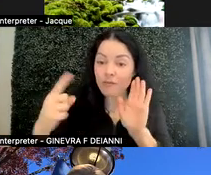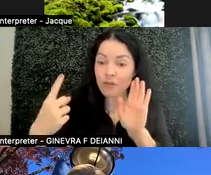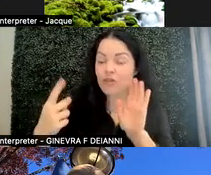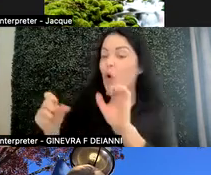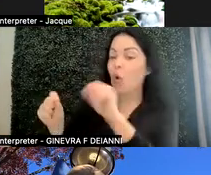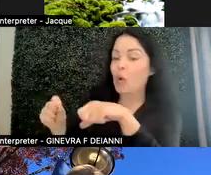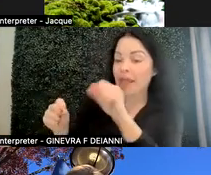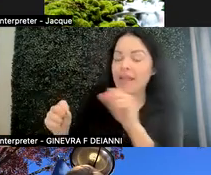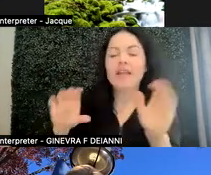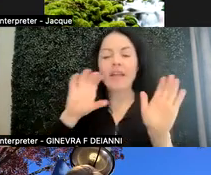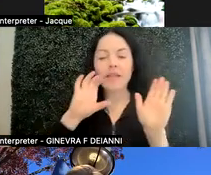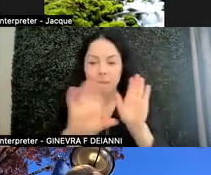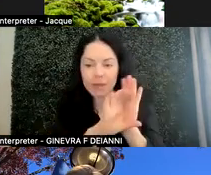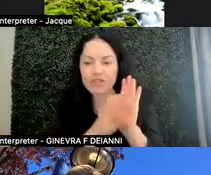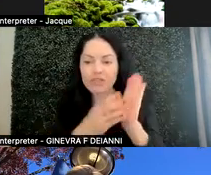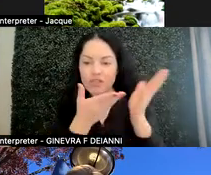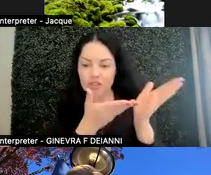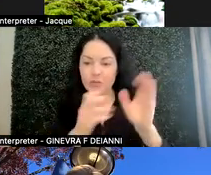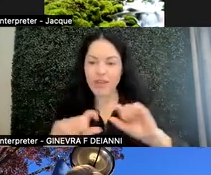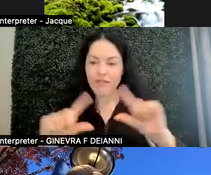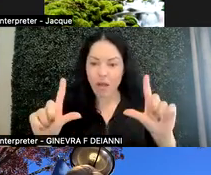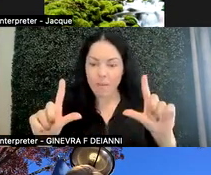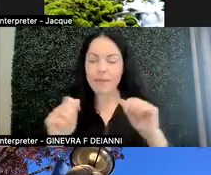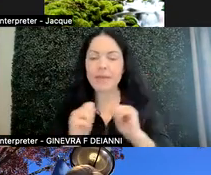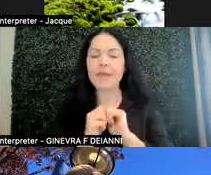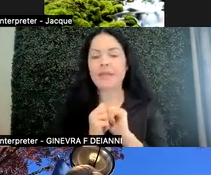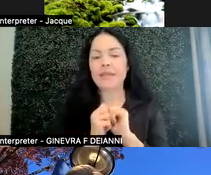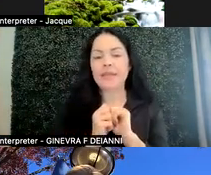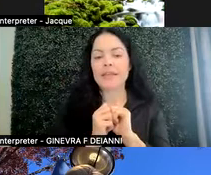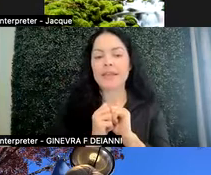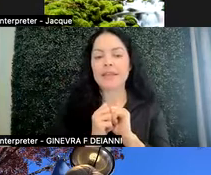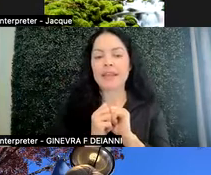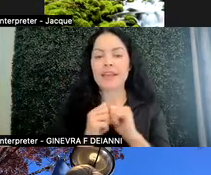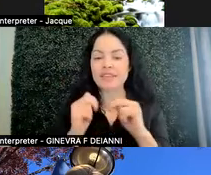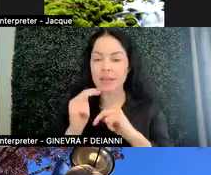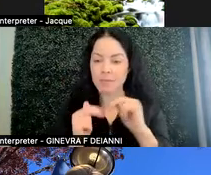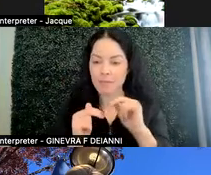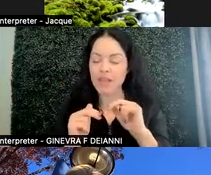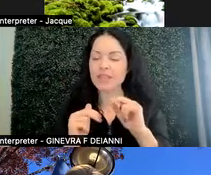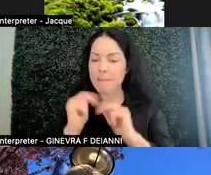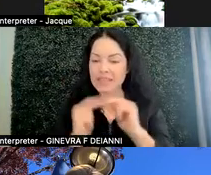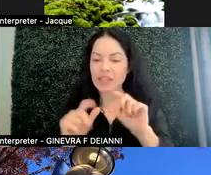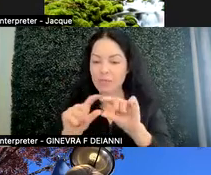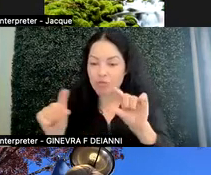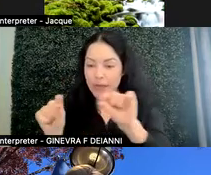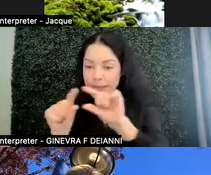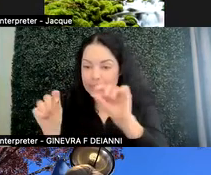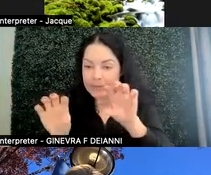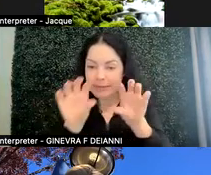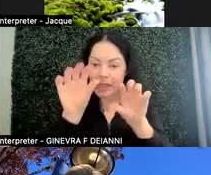The, picture that we have up is a brick building with a ramped walkway heading up